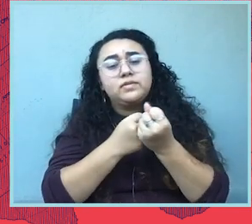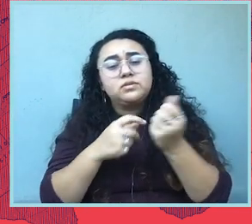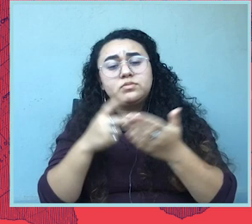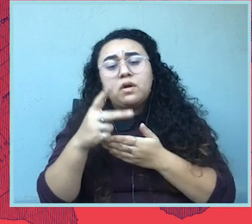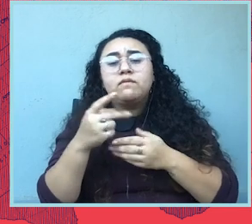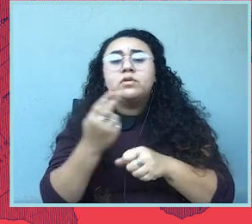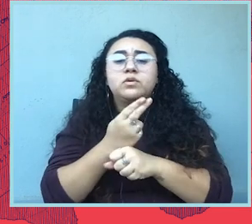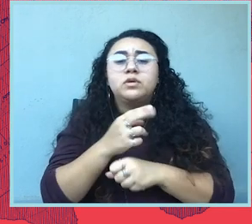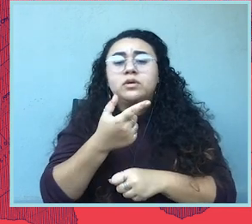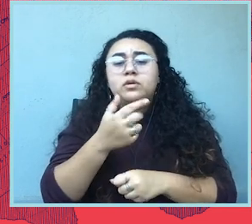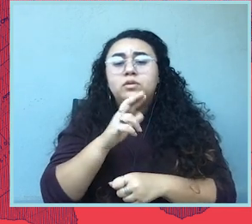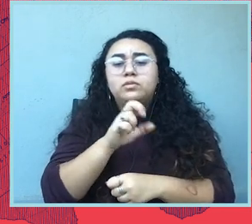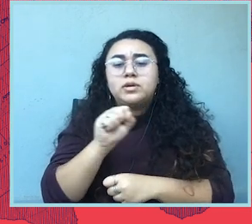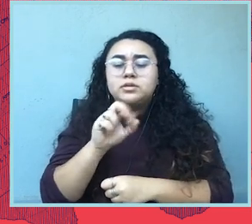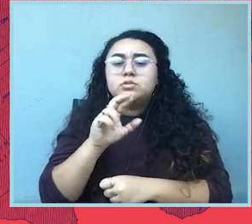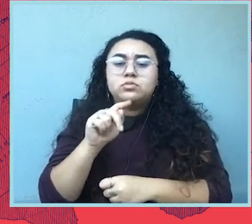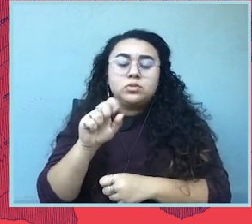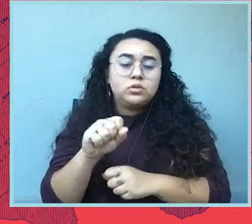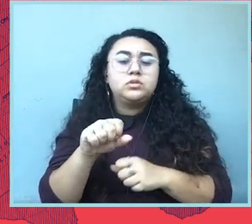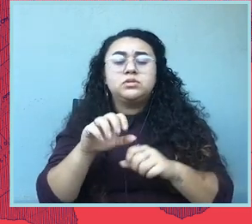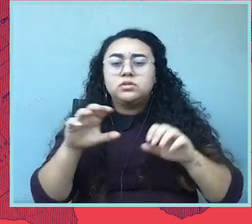efforts to pass proactive measures.